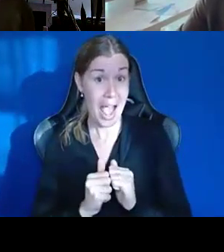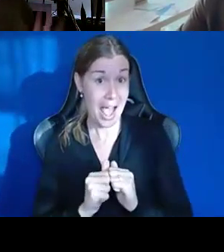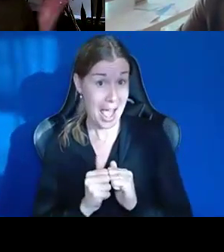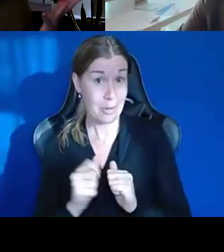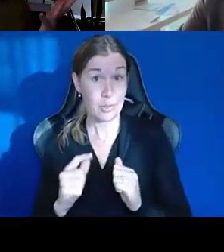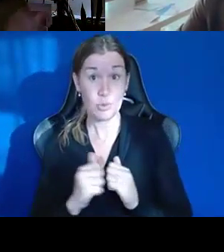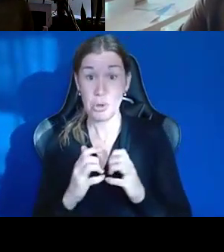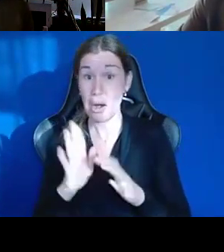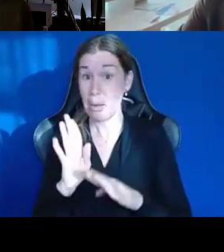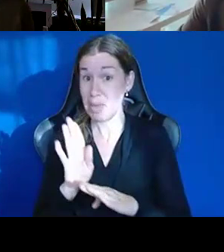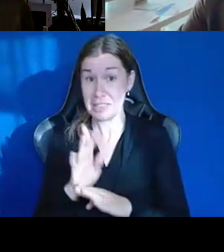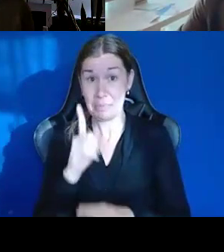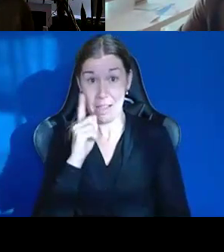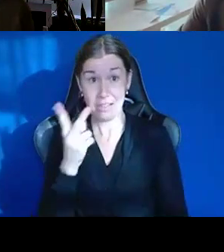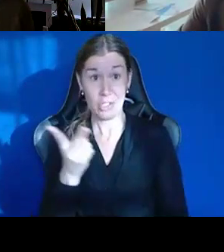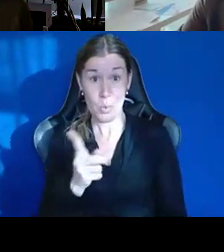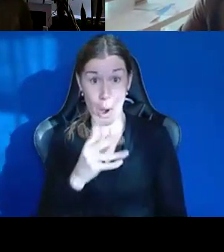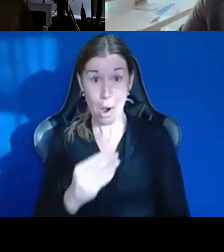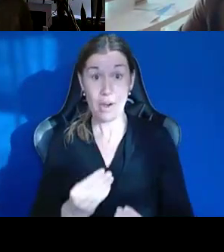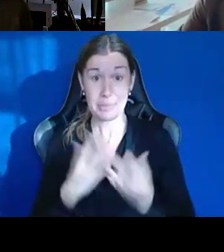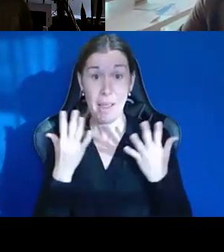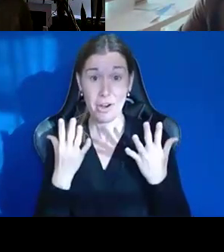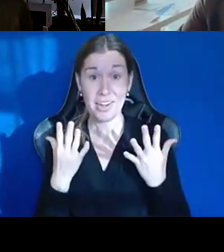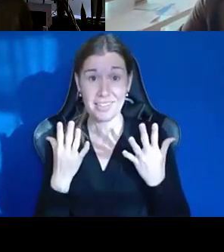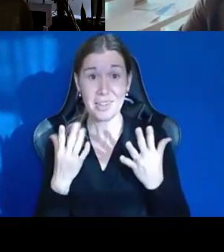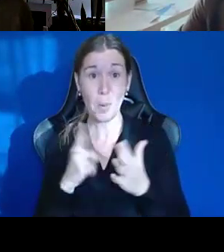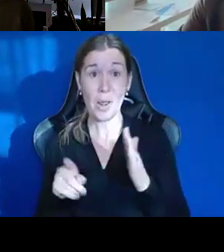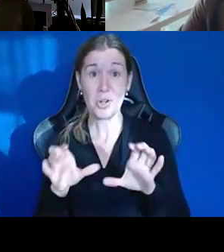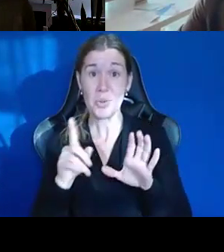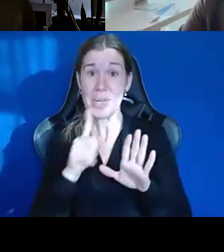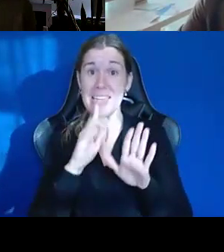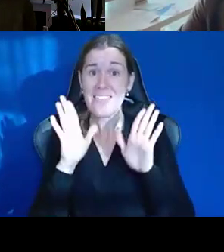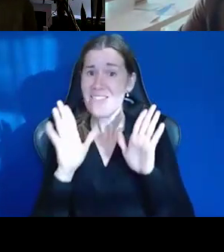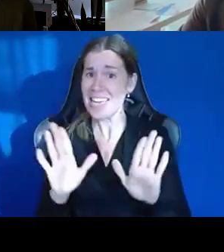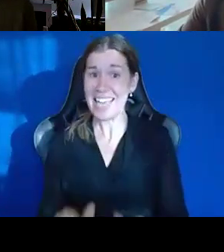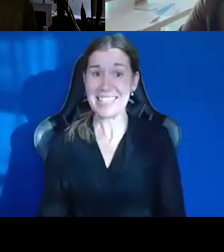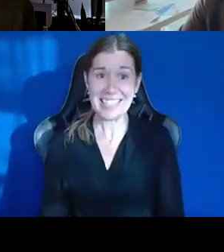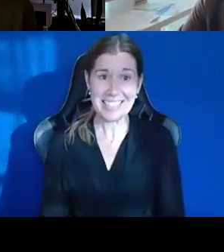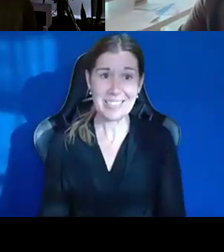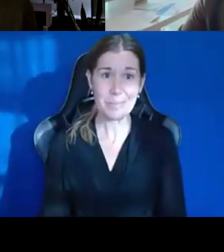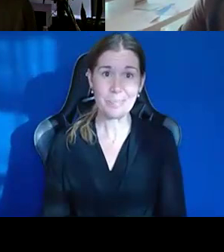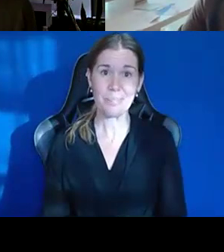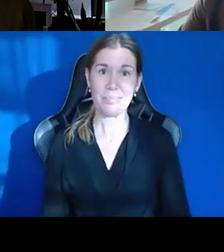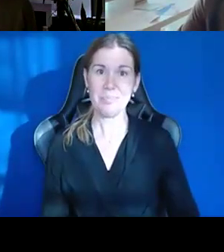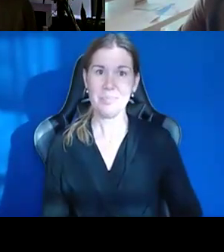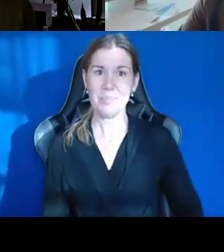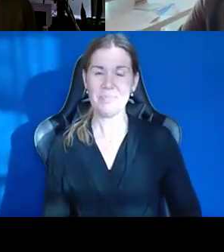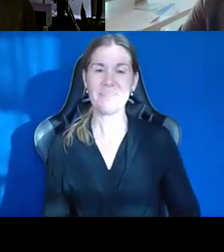You are inspiring. What you're doing is fantastic, so. Yeah. Very great.